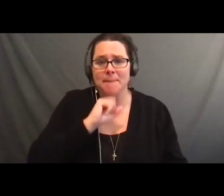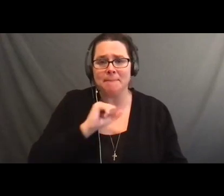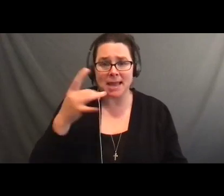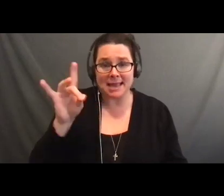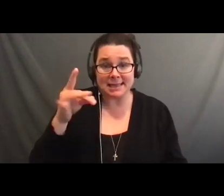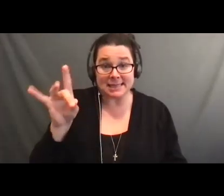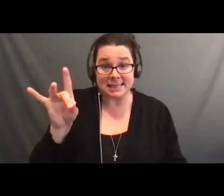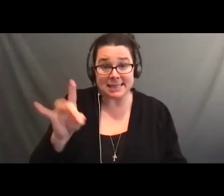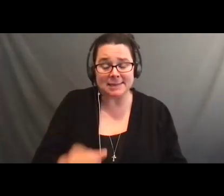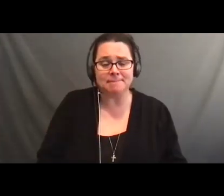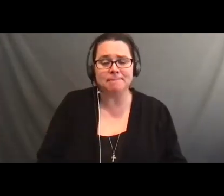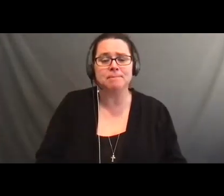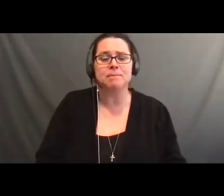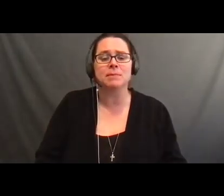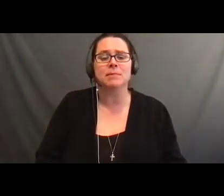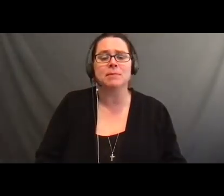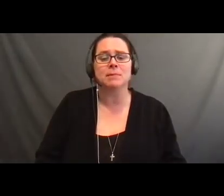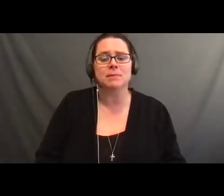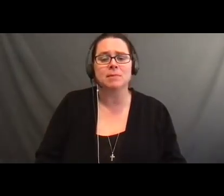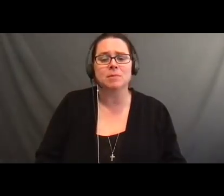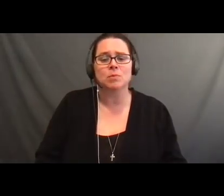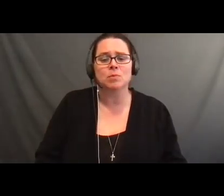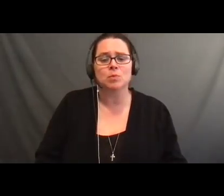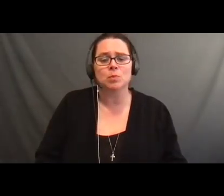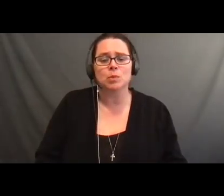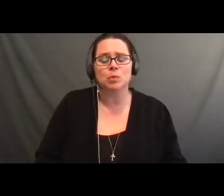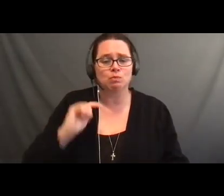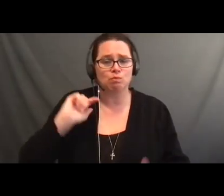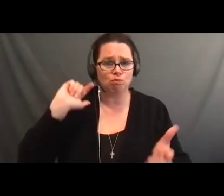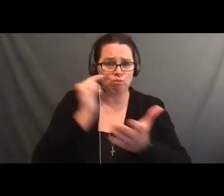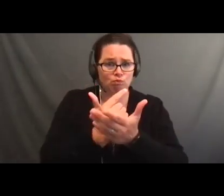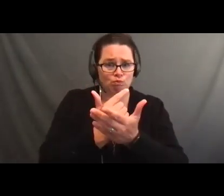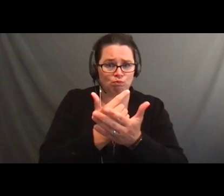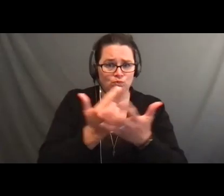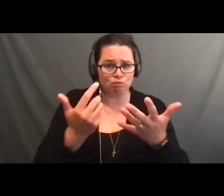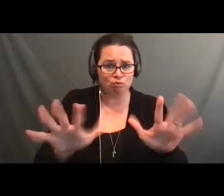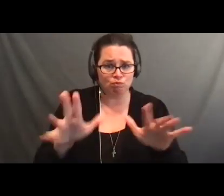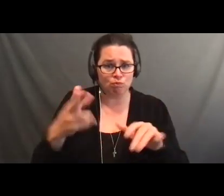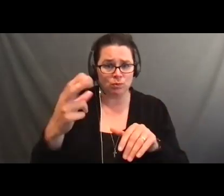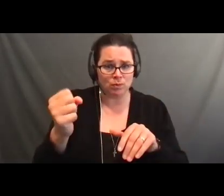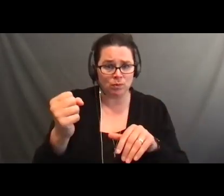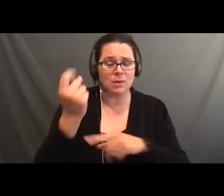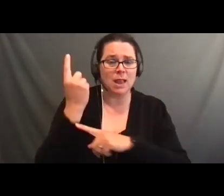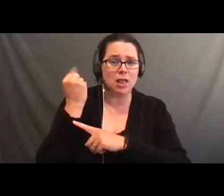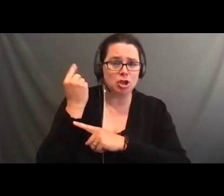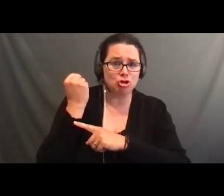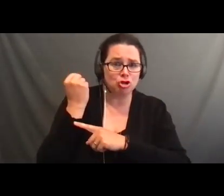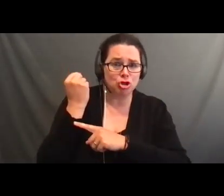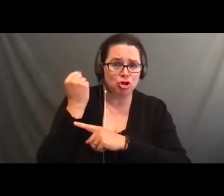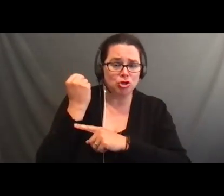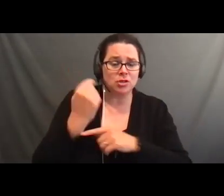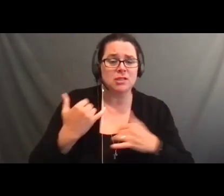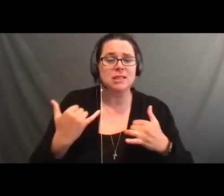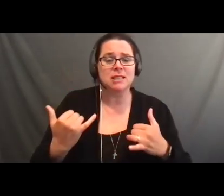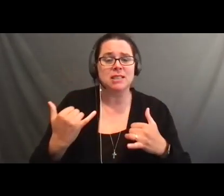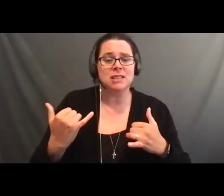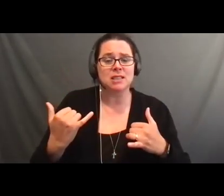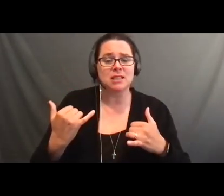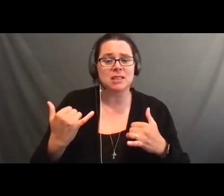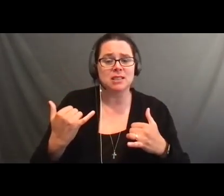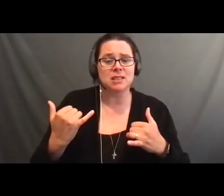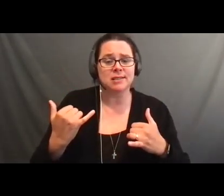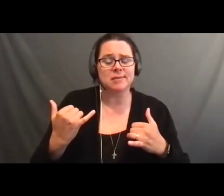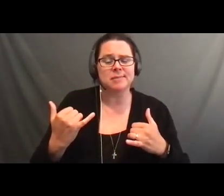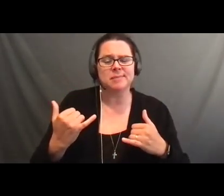So great work and good luck to you in the future.